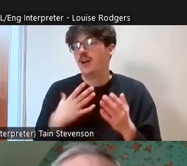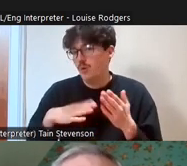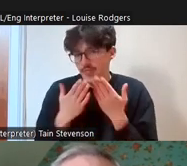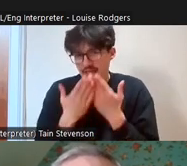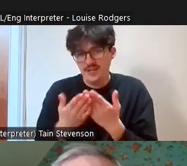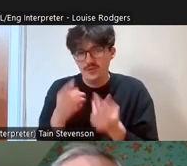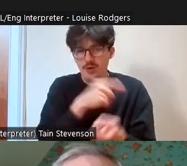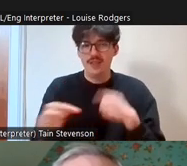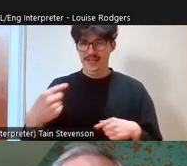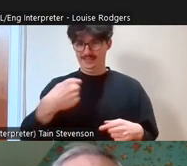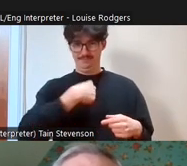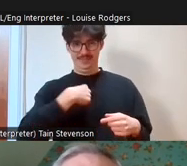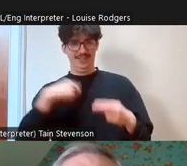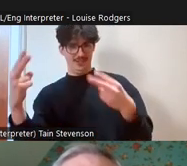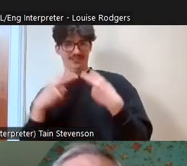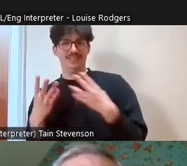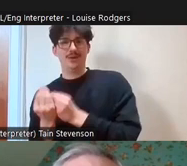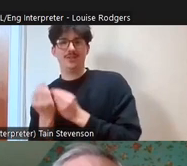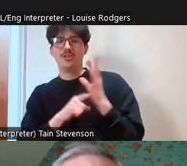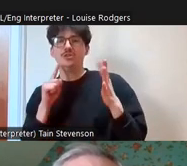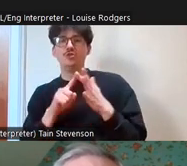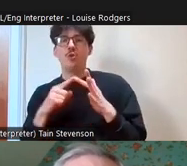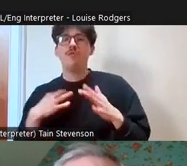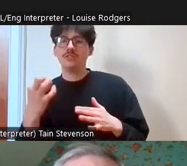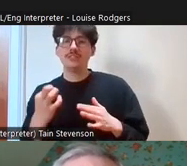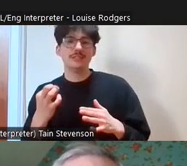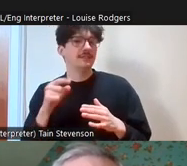photo there of me with my volunteer Joe, who I hadn't seen for two and a half years because of